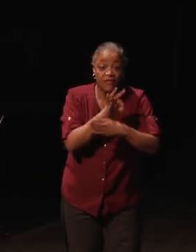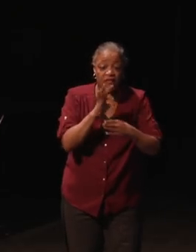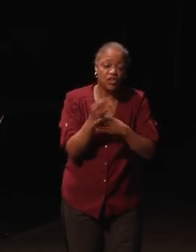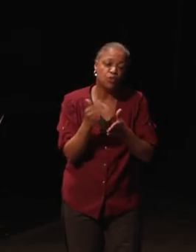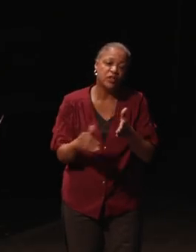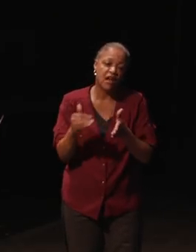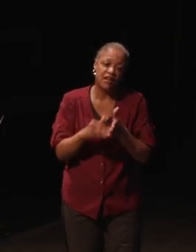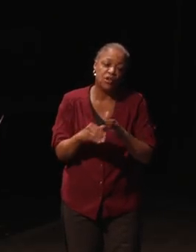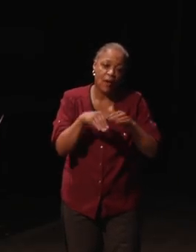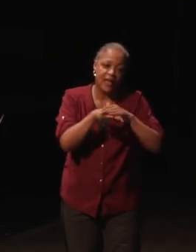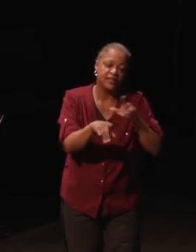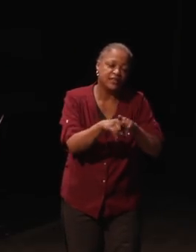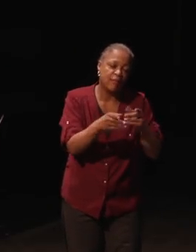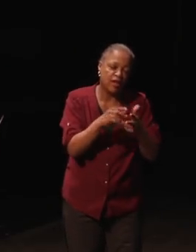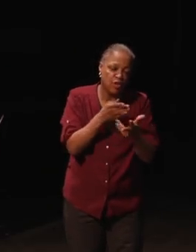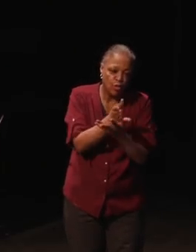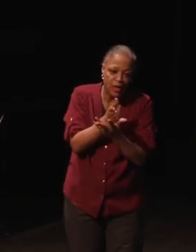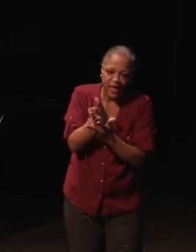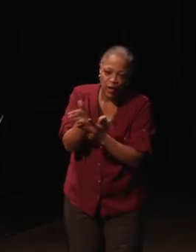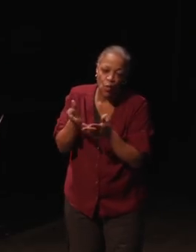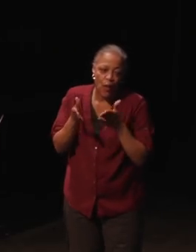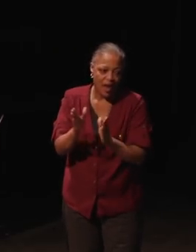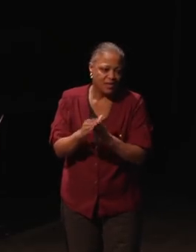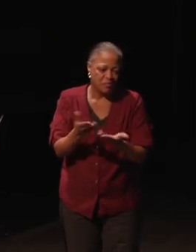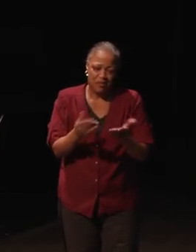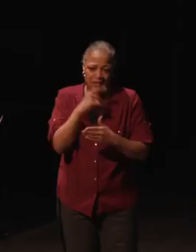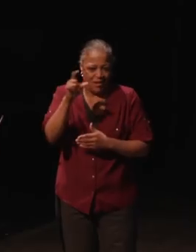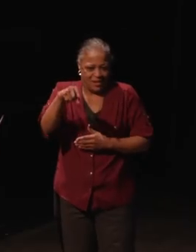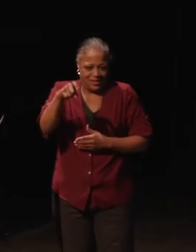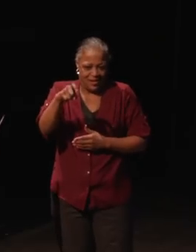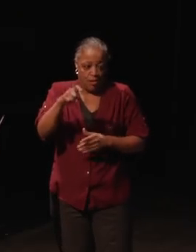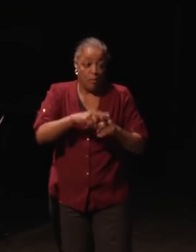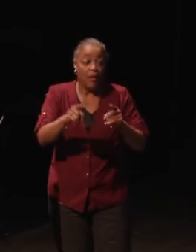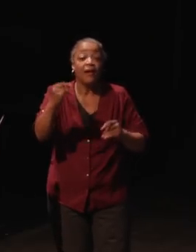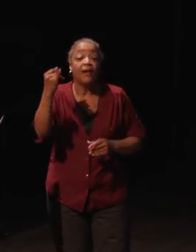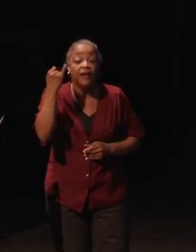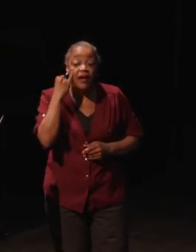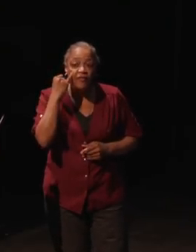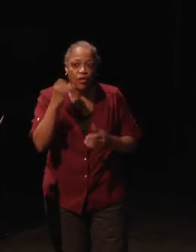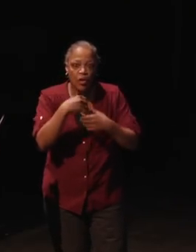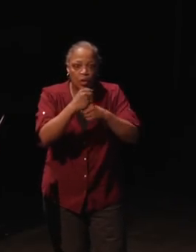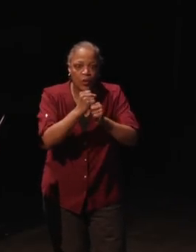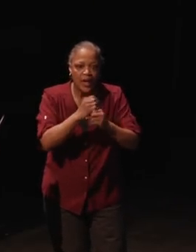access the same thing three different ways, it may not be necessary. But if you're going to be creating barriers for